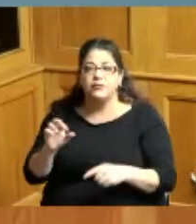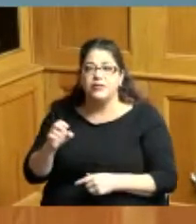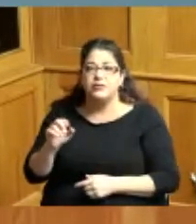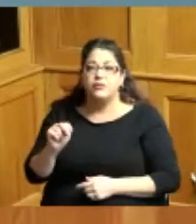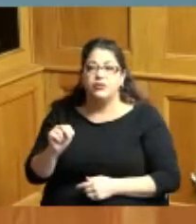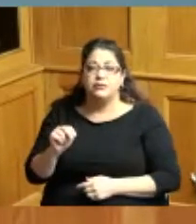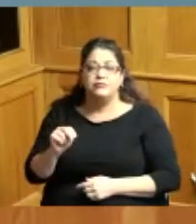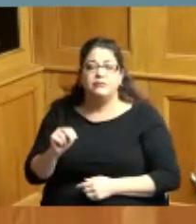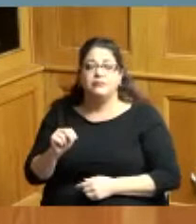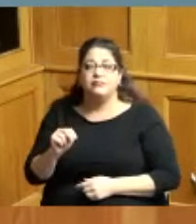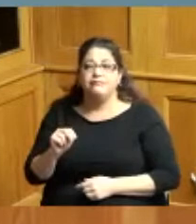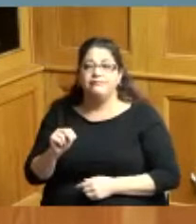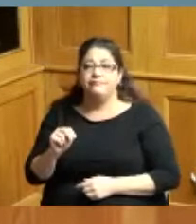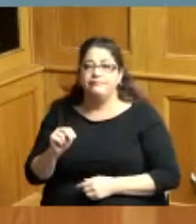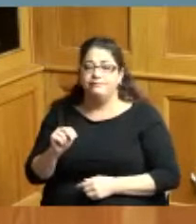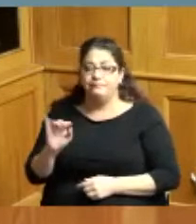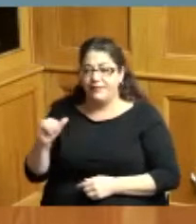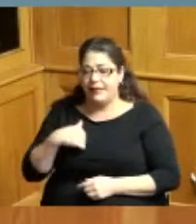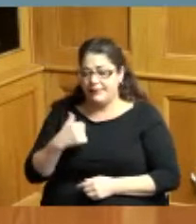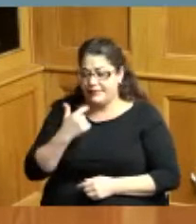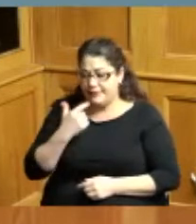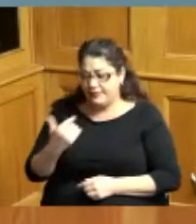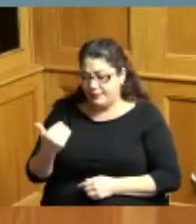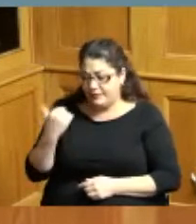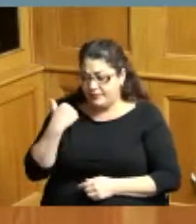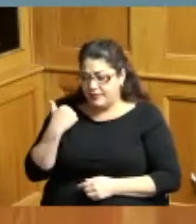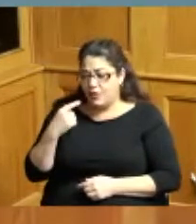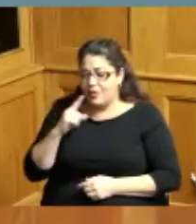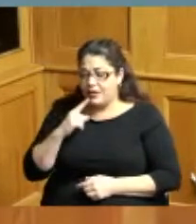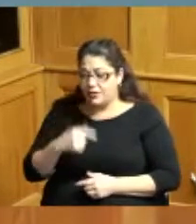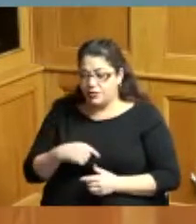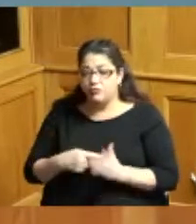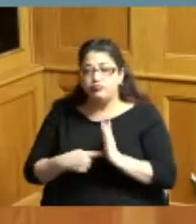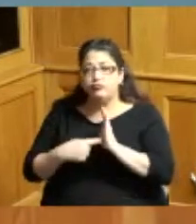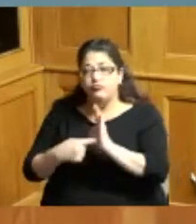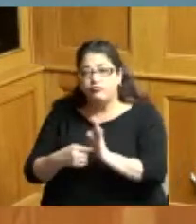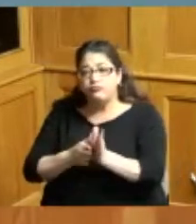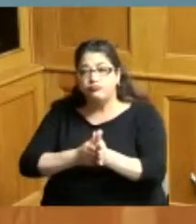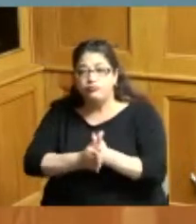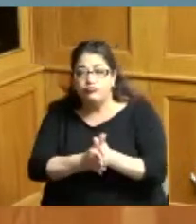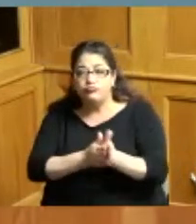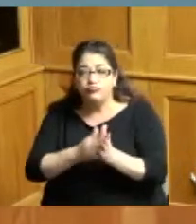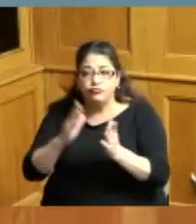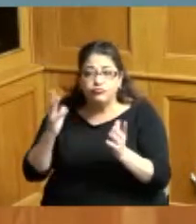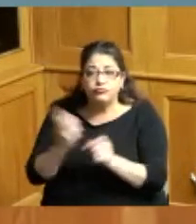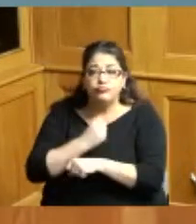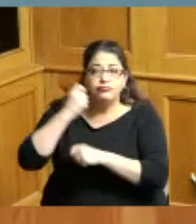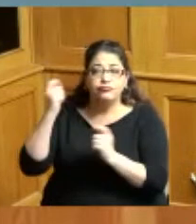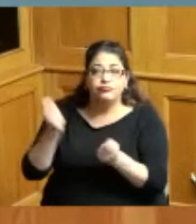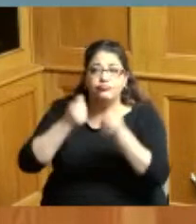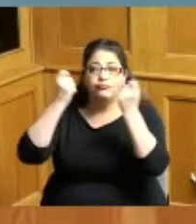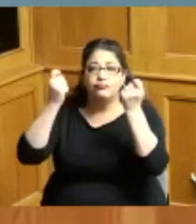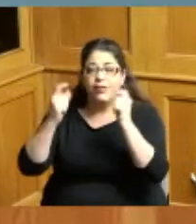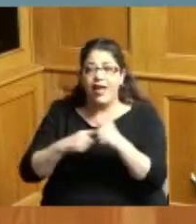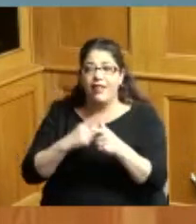we need to as I was saying express our passion when we win this Super Bowl and that if we need